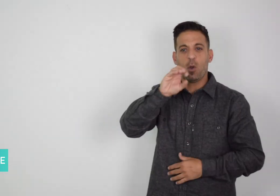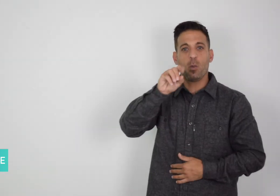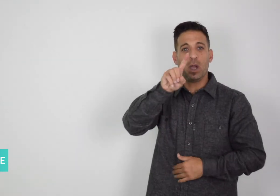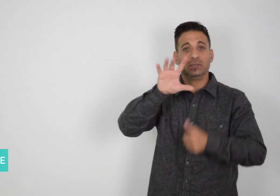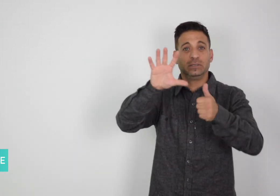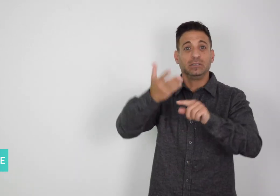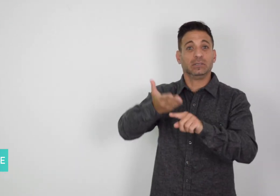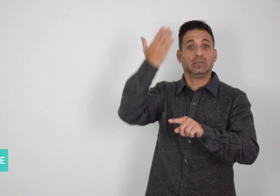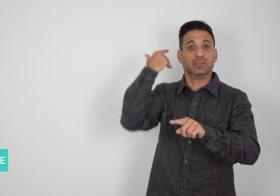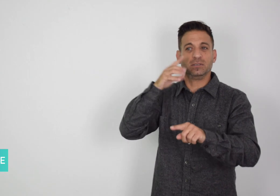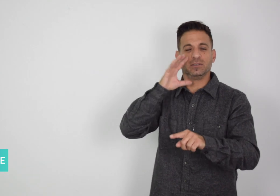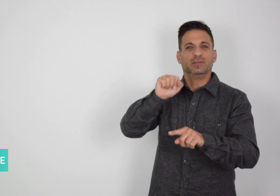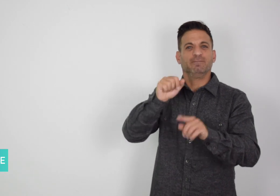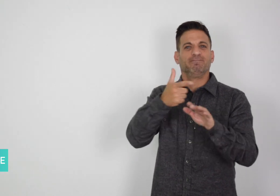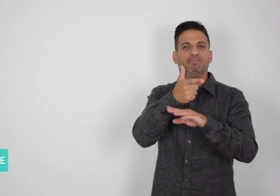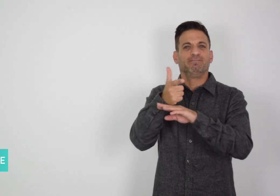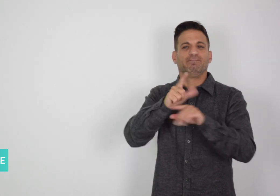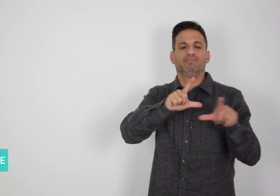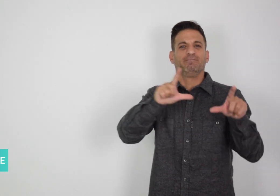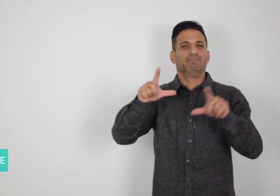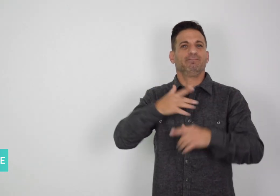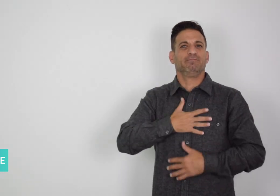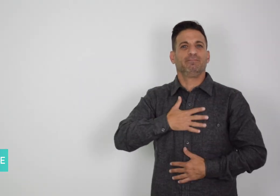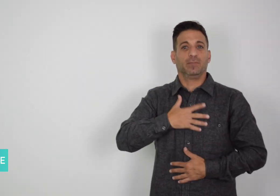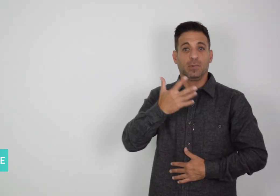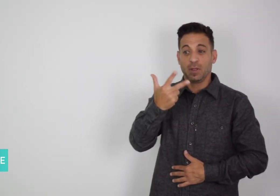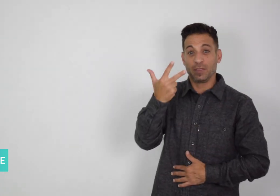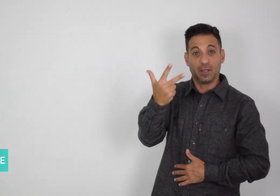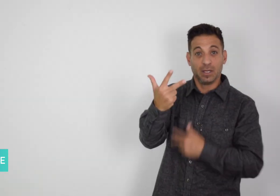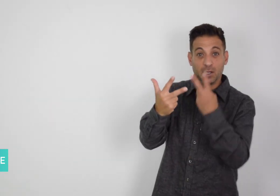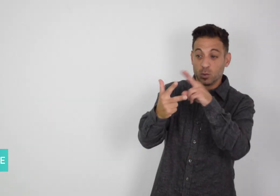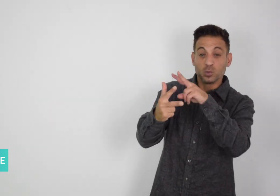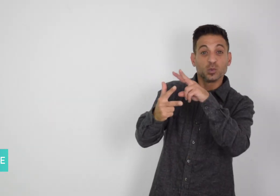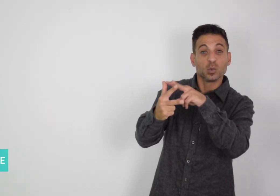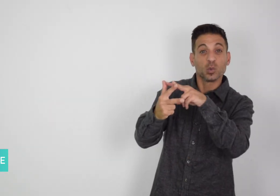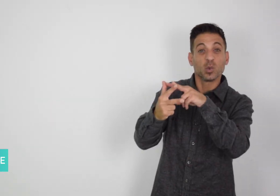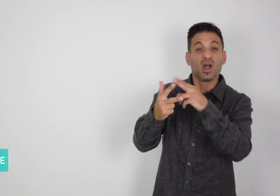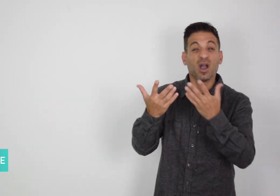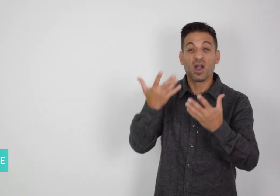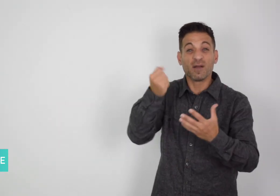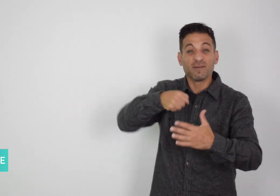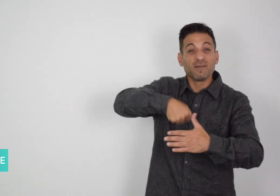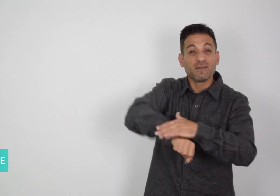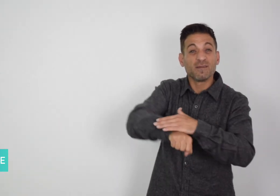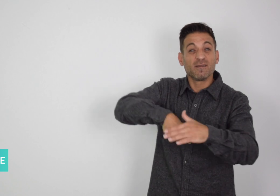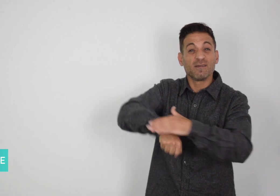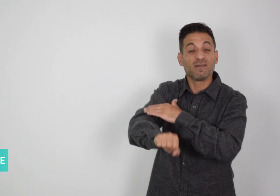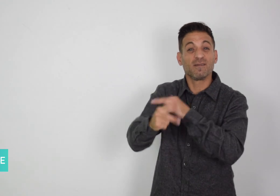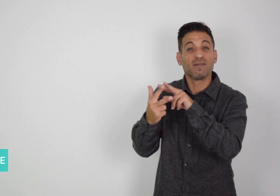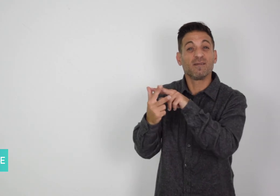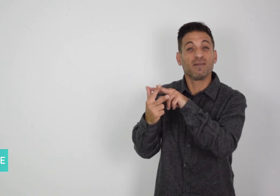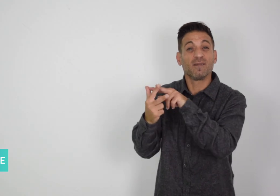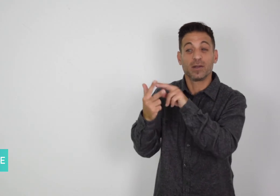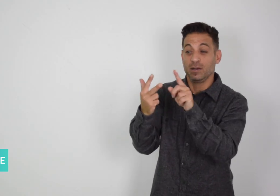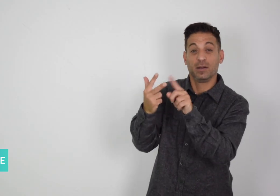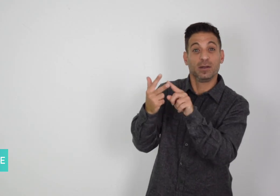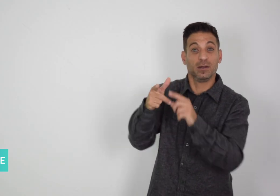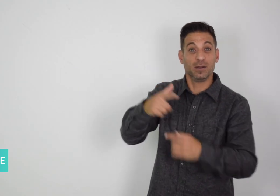Two of those women were mothers, and the third woman was pregnant.